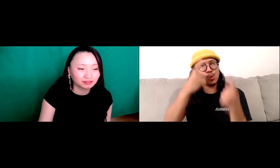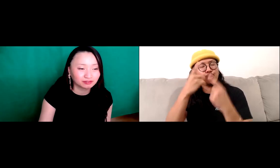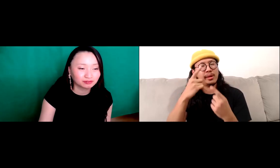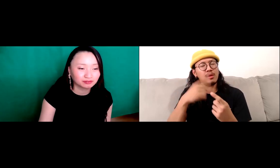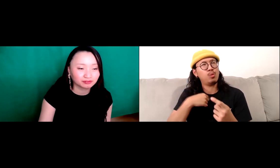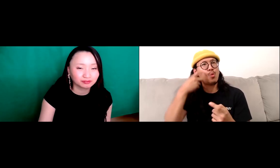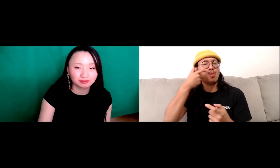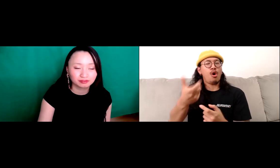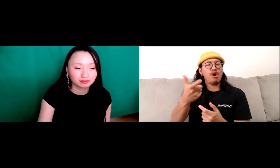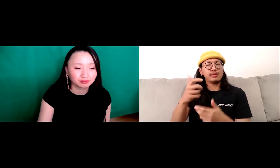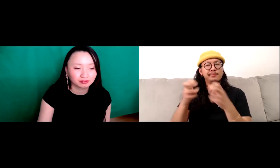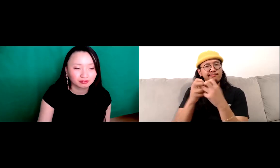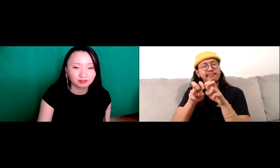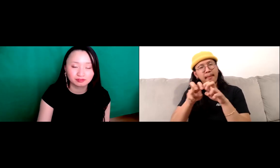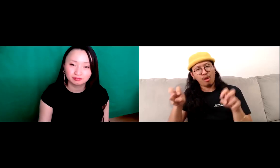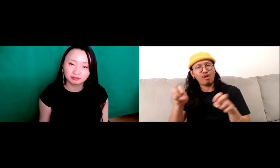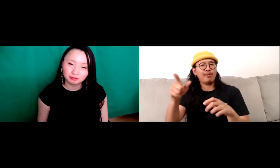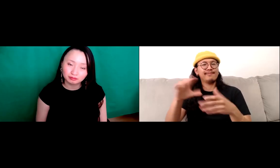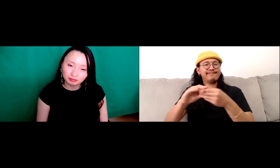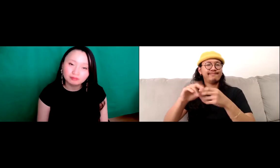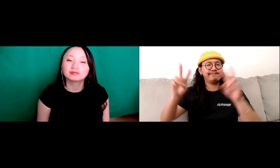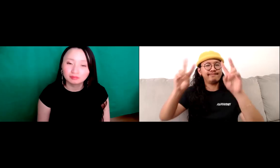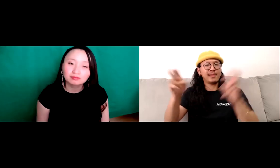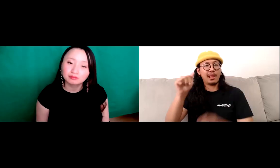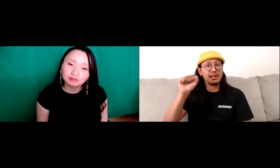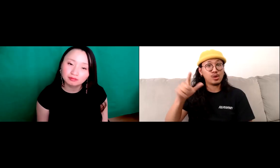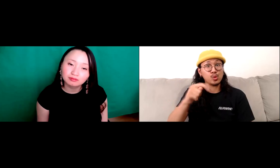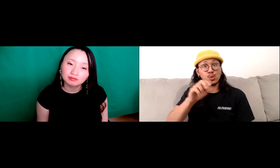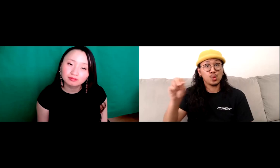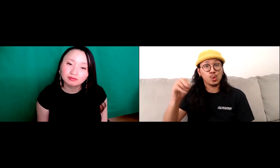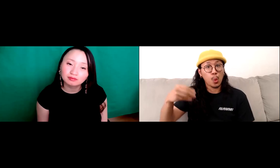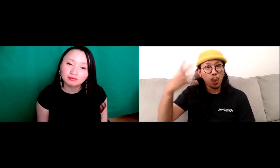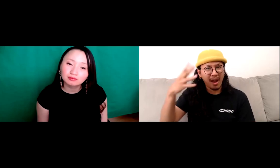In regards to what Sachiko just said it made me think I was watching a panel, and